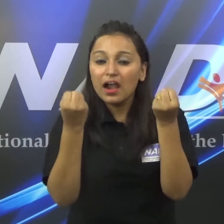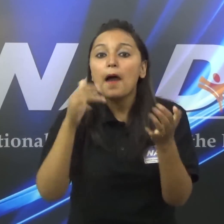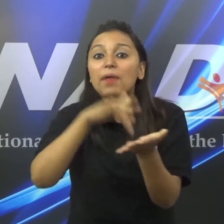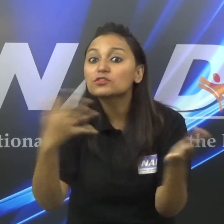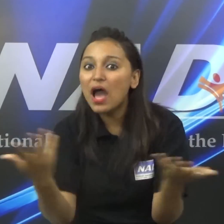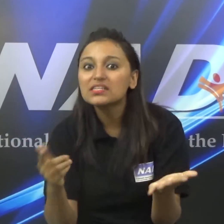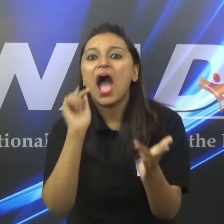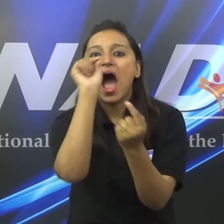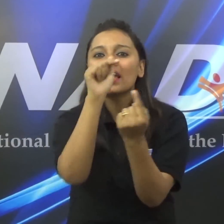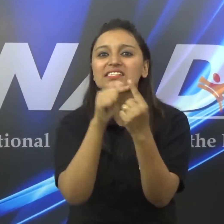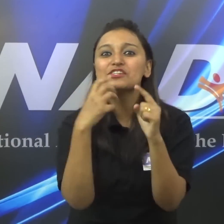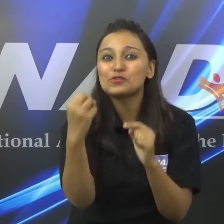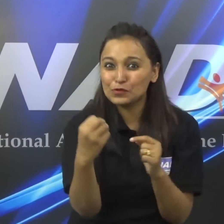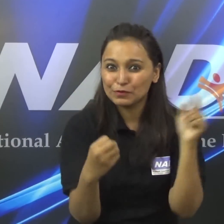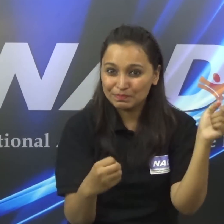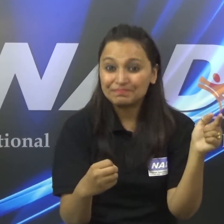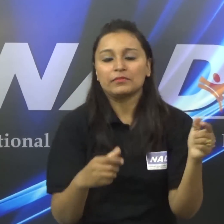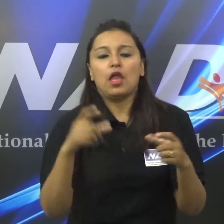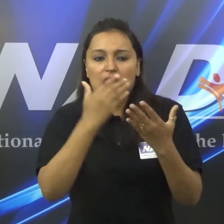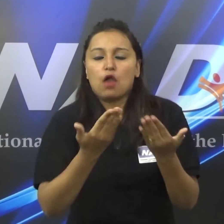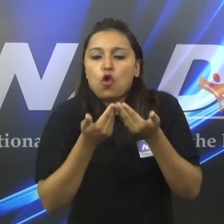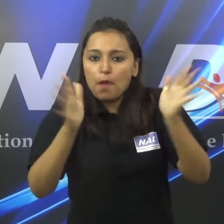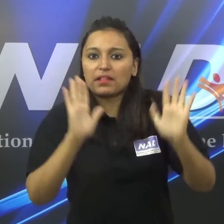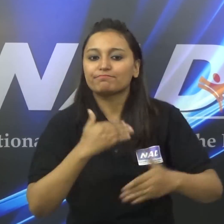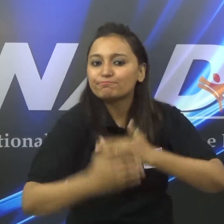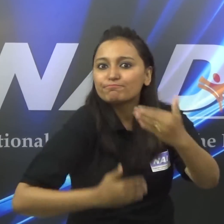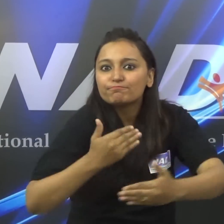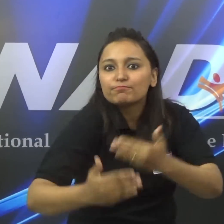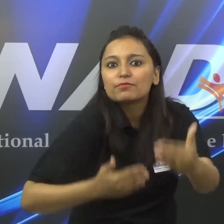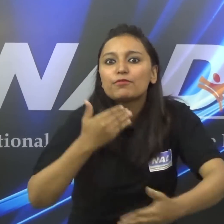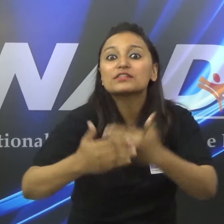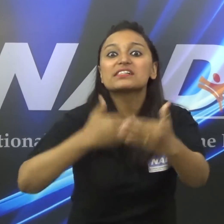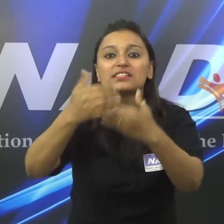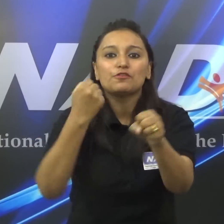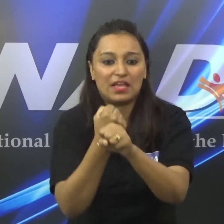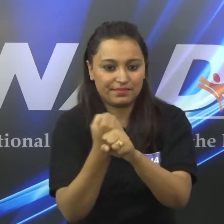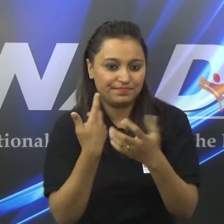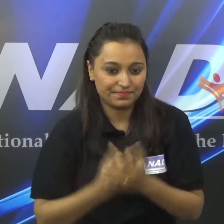The center is now at ITO and the work is progressing.